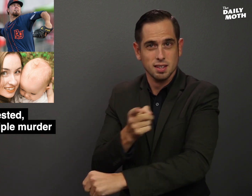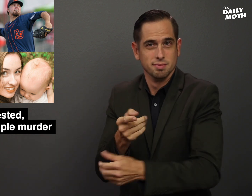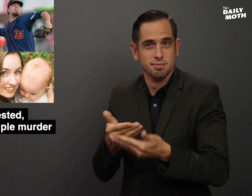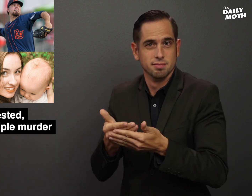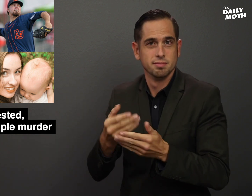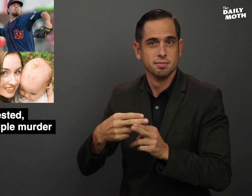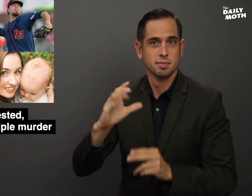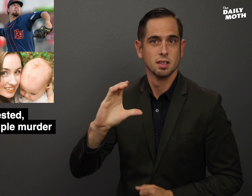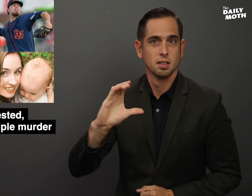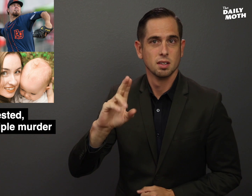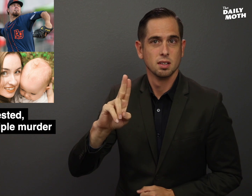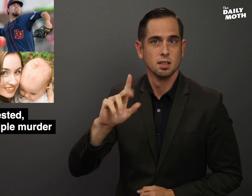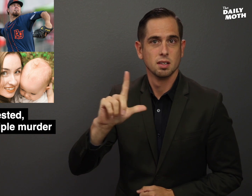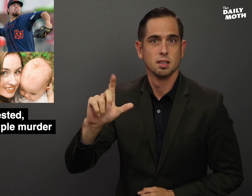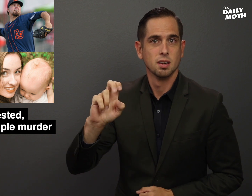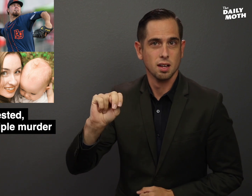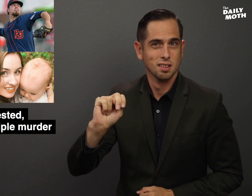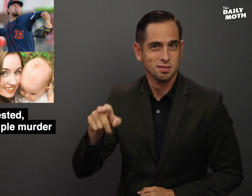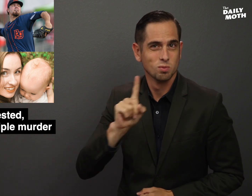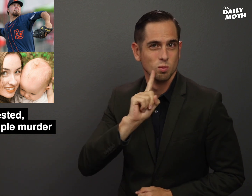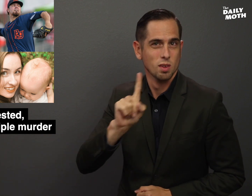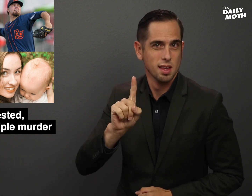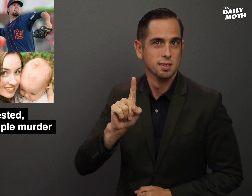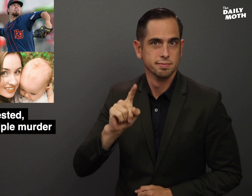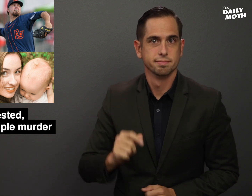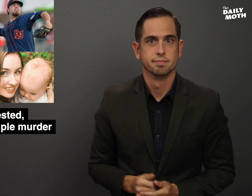Cullen, was one year old.